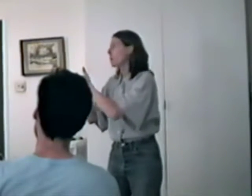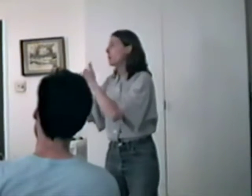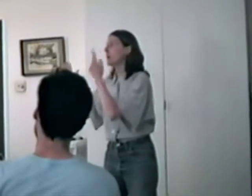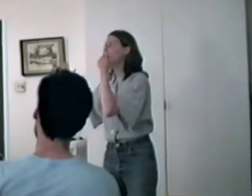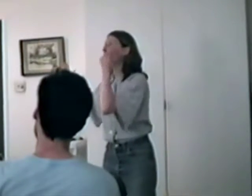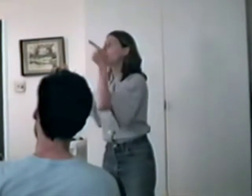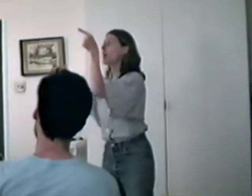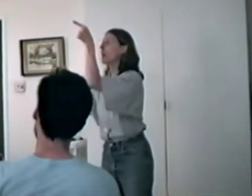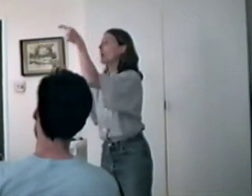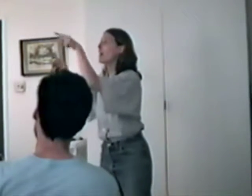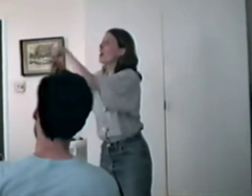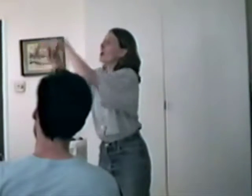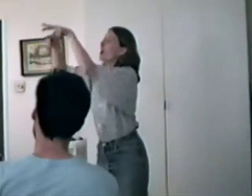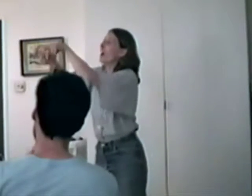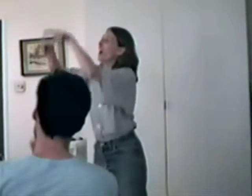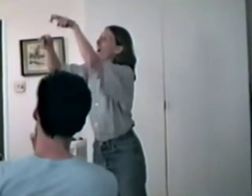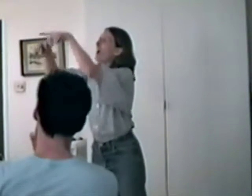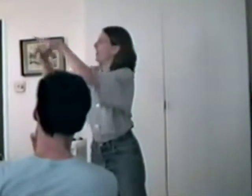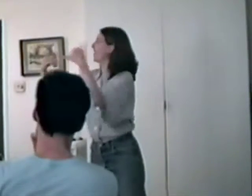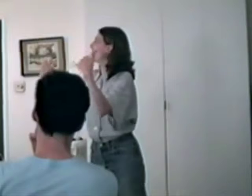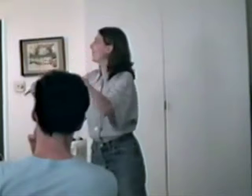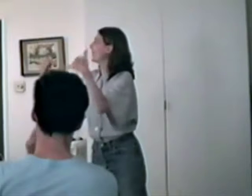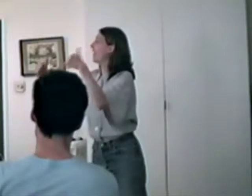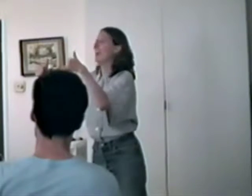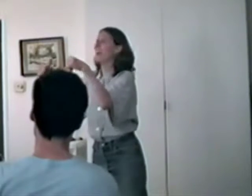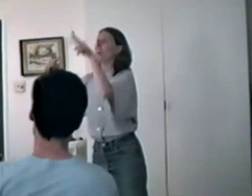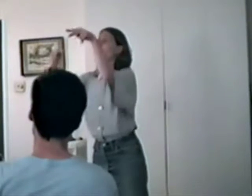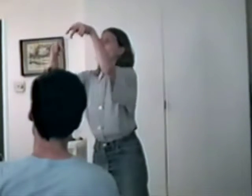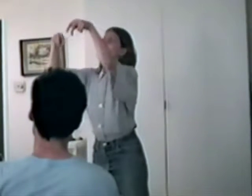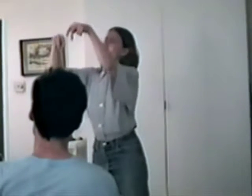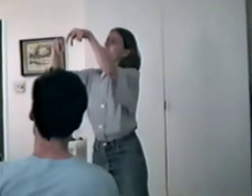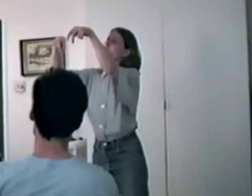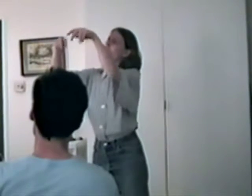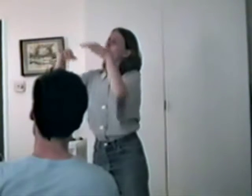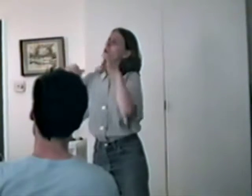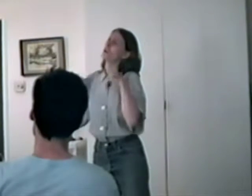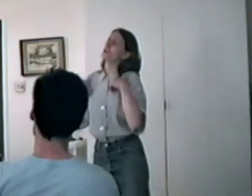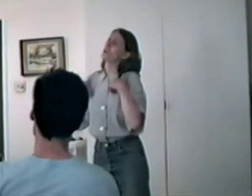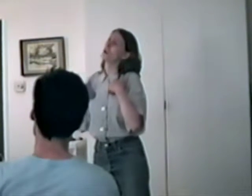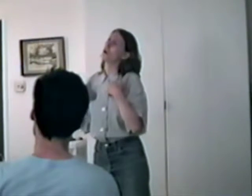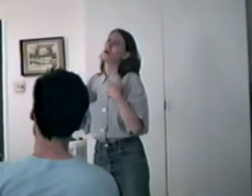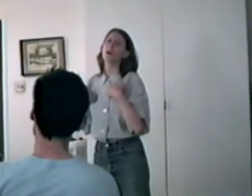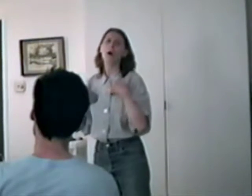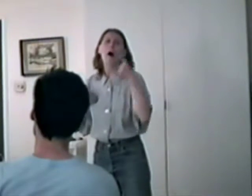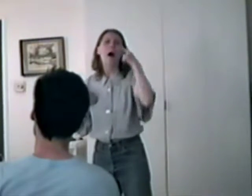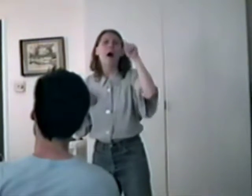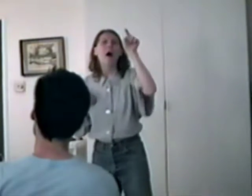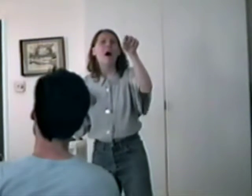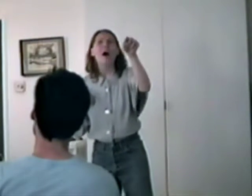1 in the meadow 2 in the garden Tender Shepherd